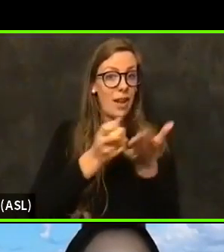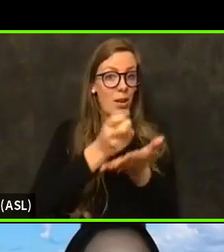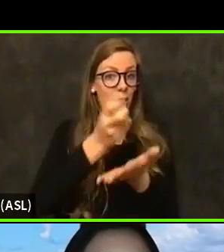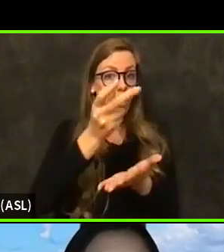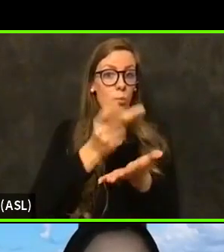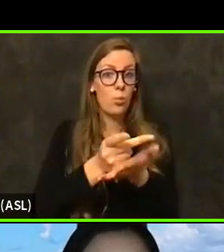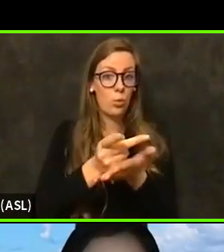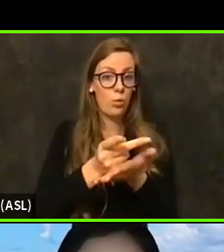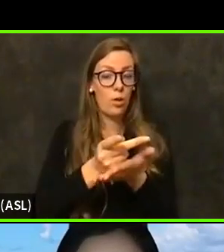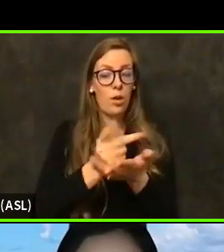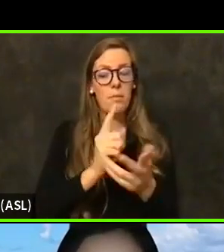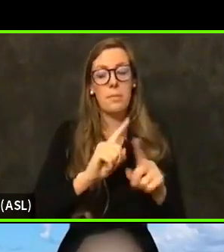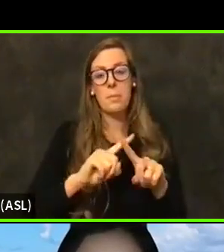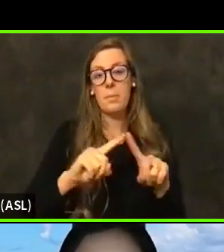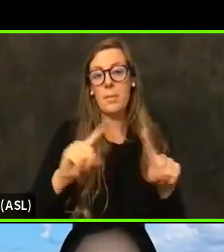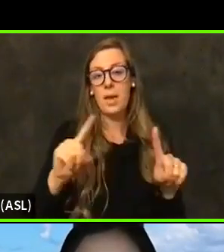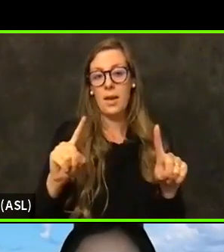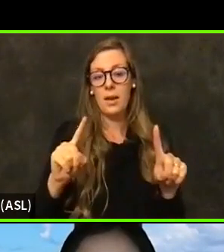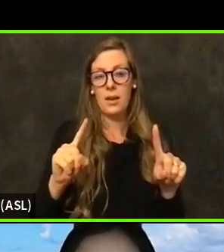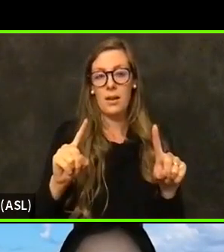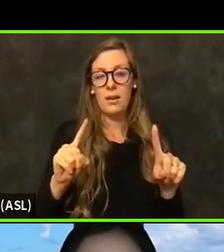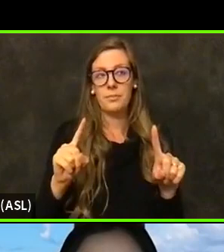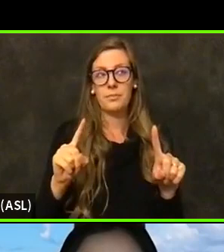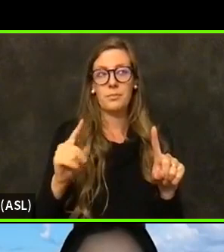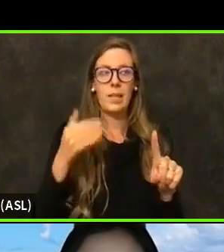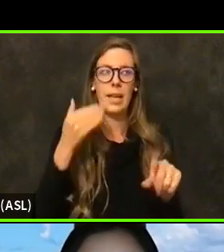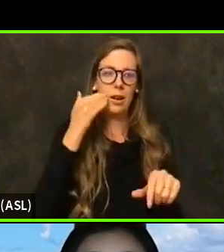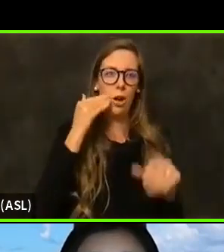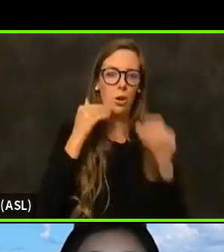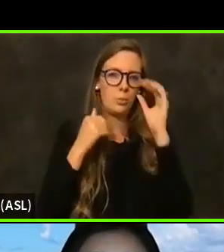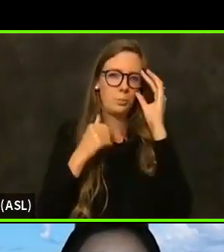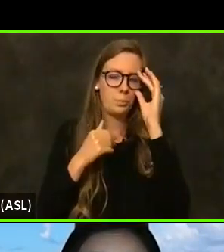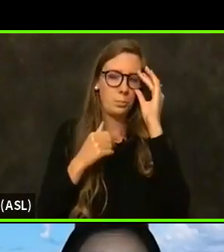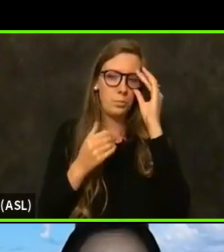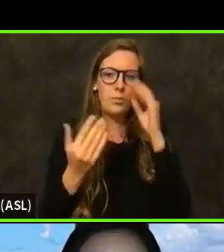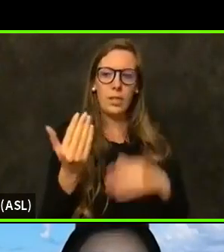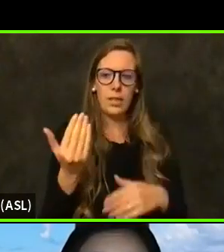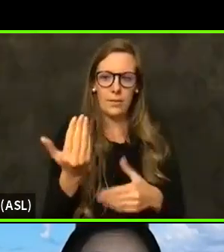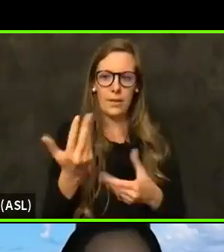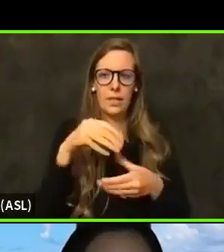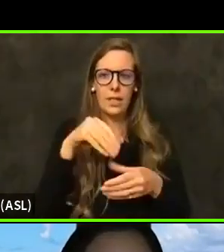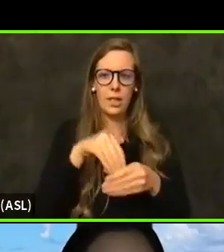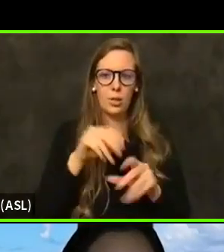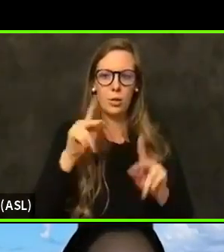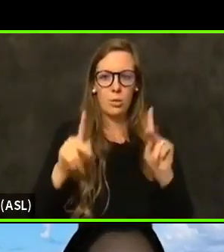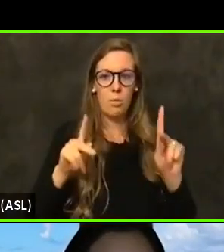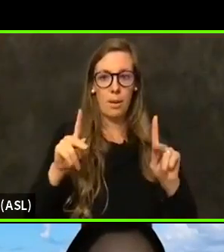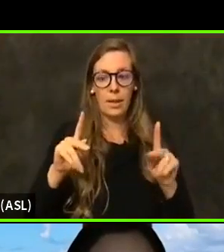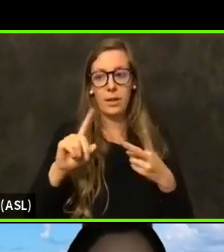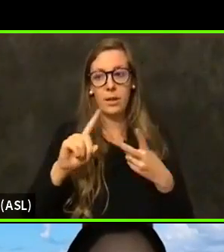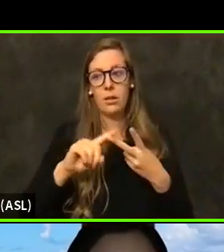But as to as far as I know, that the 15 includes public, charter and private schools.